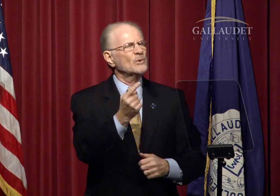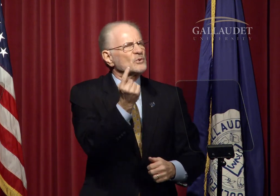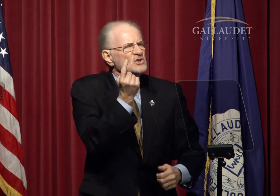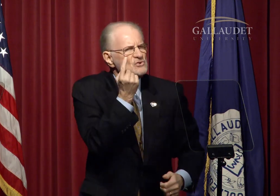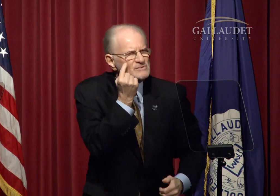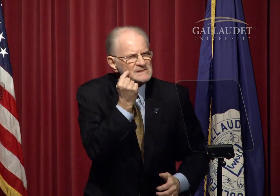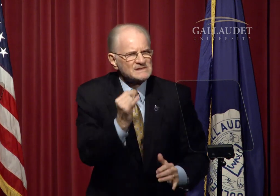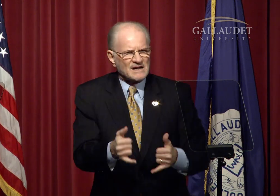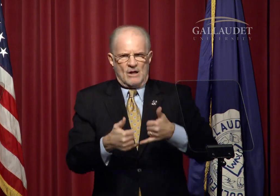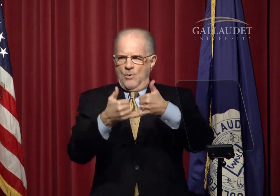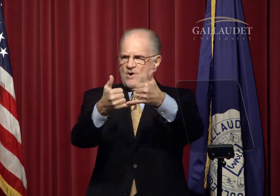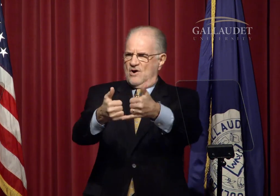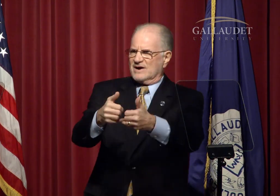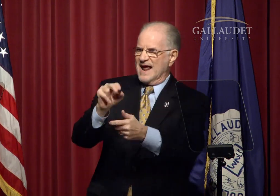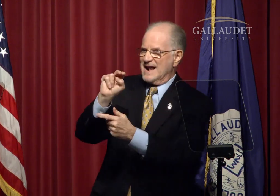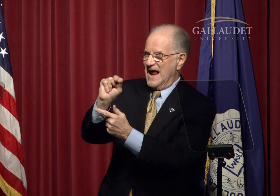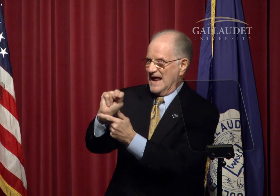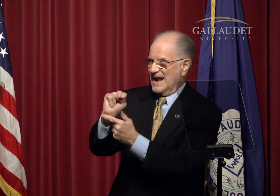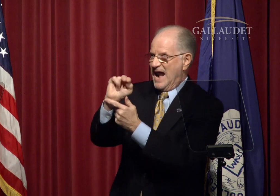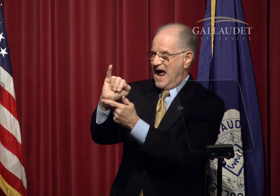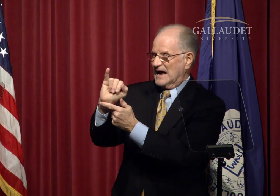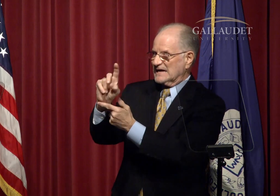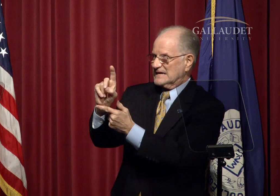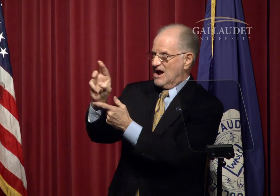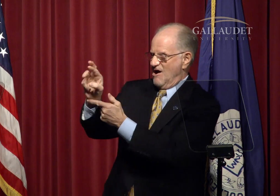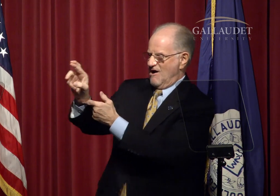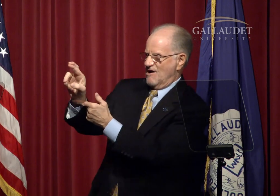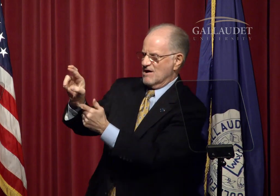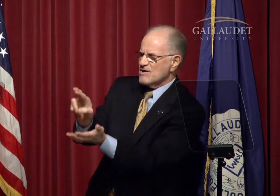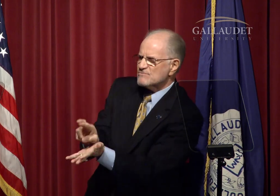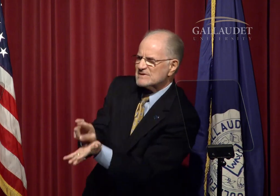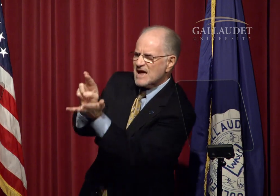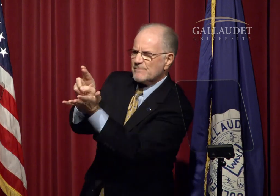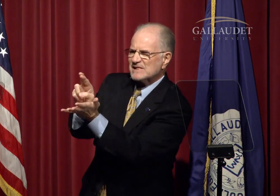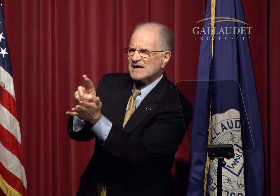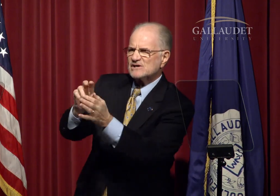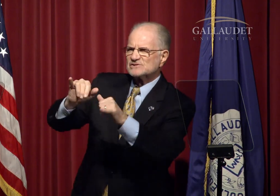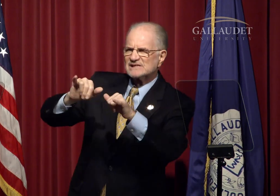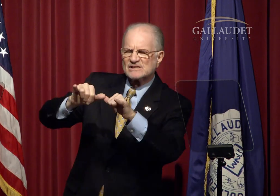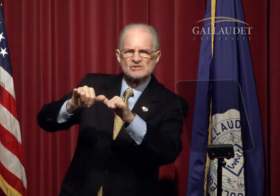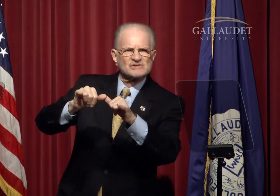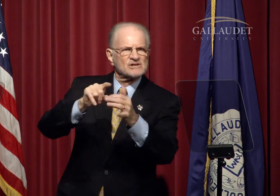We were recently awarded a grant from the U.S. Department of Education